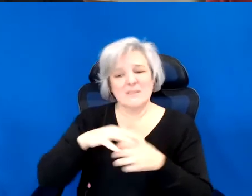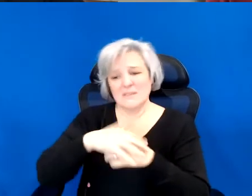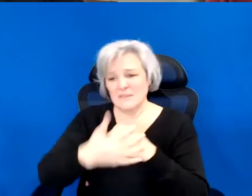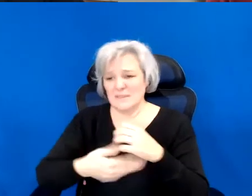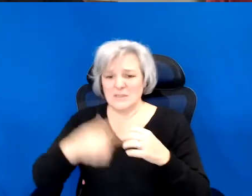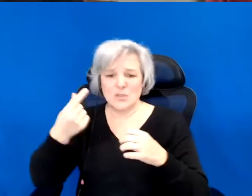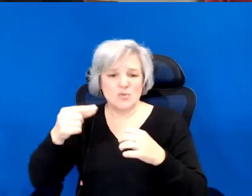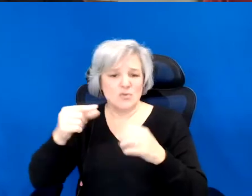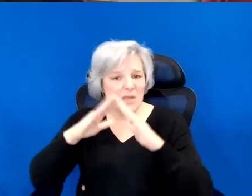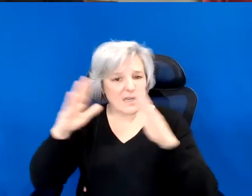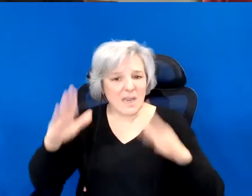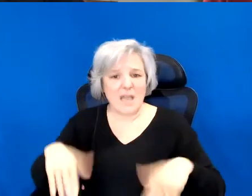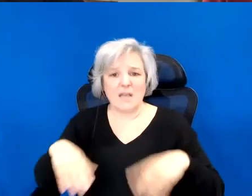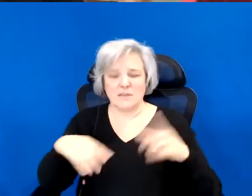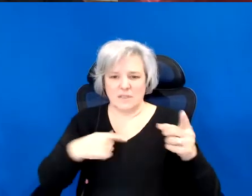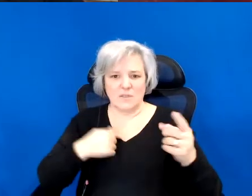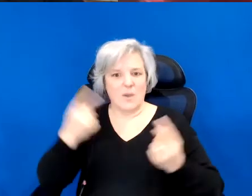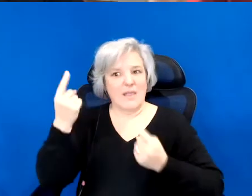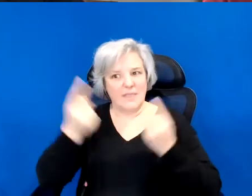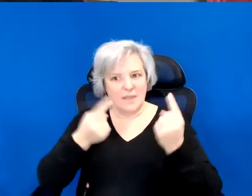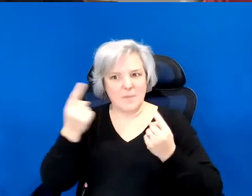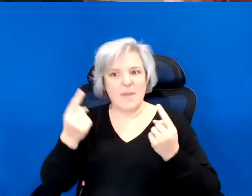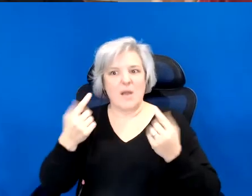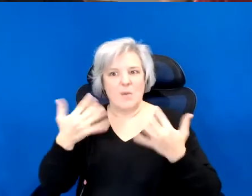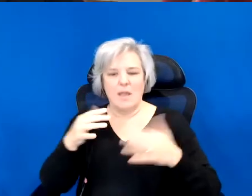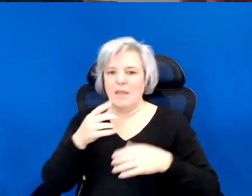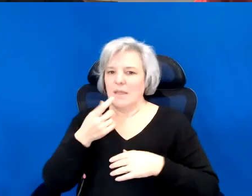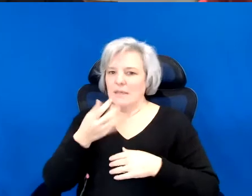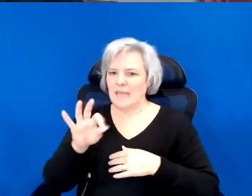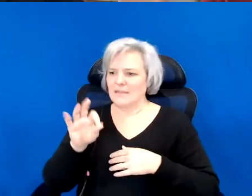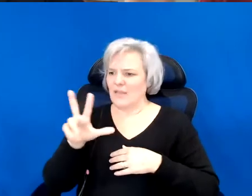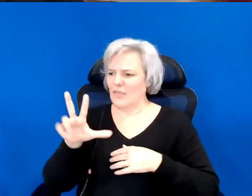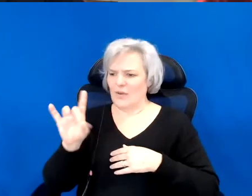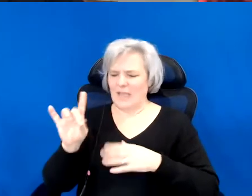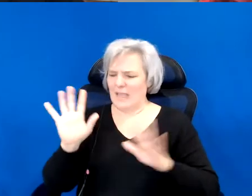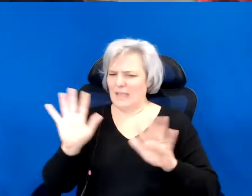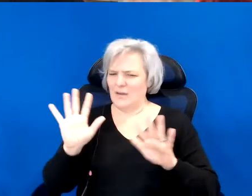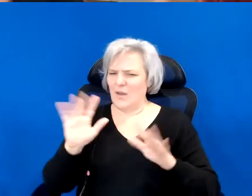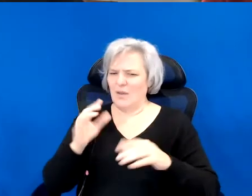the Nakba. The 1948, but the want to begin 1700s.